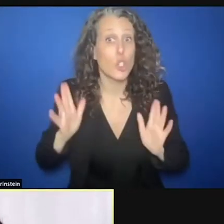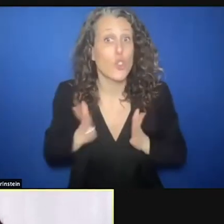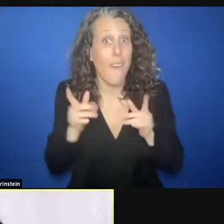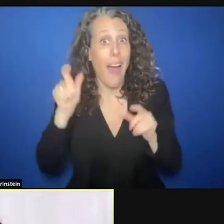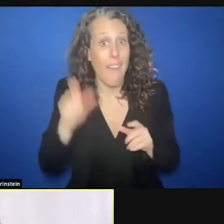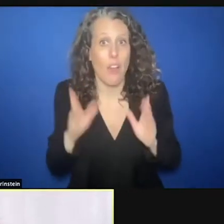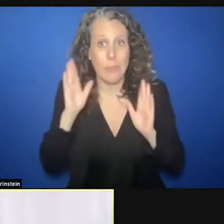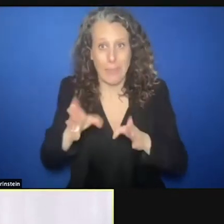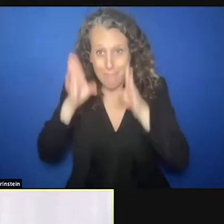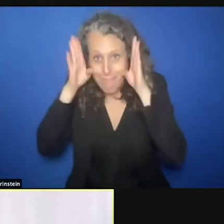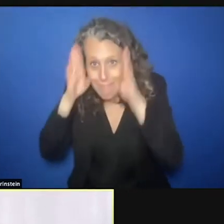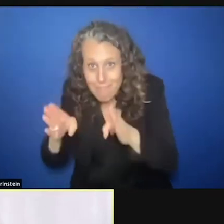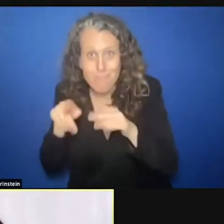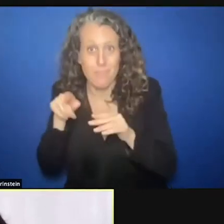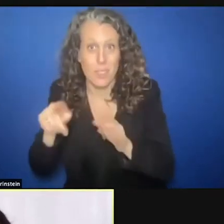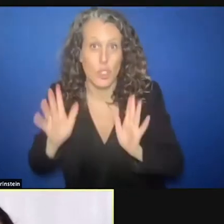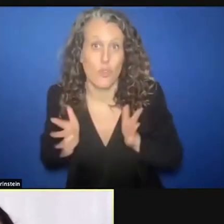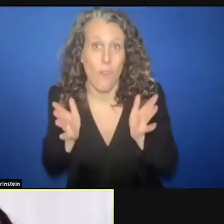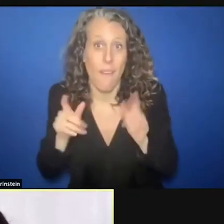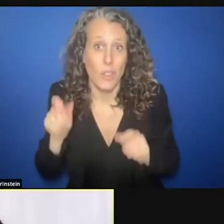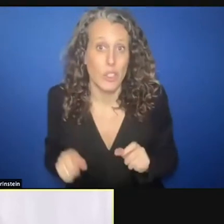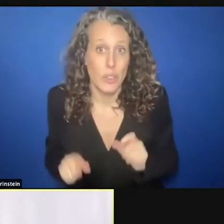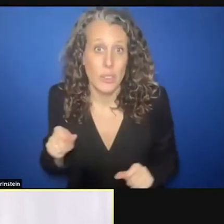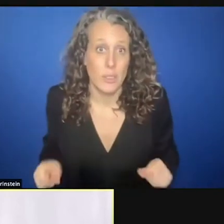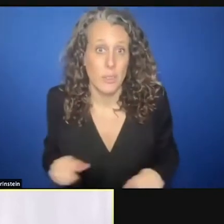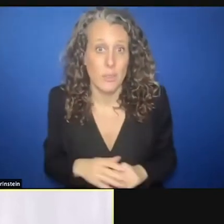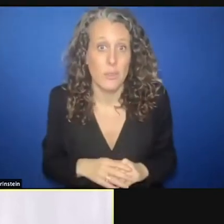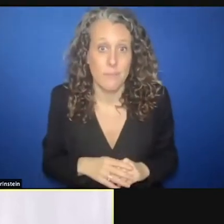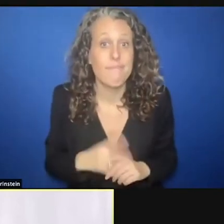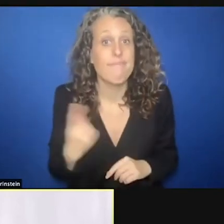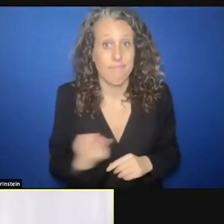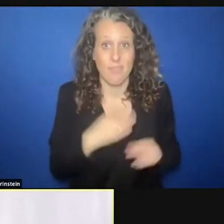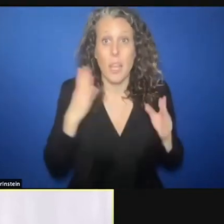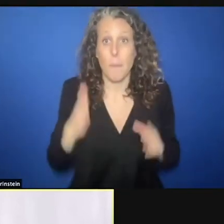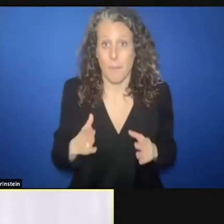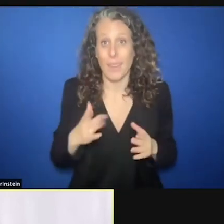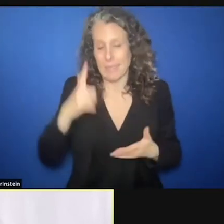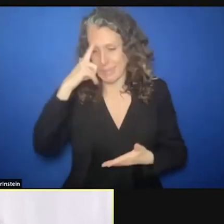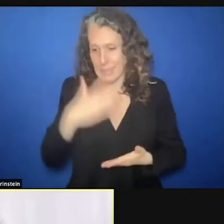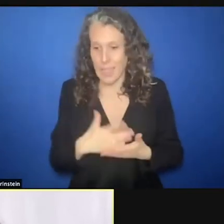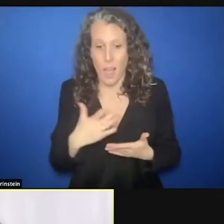At times we need to make these decisions between strengthening prevention processes